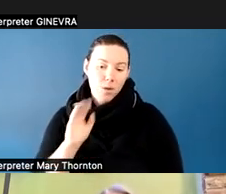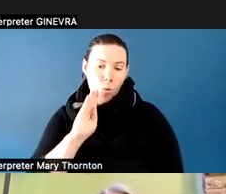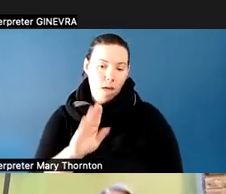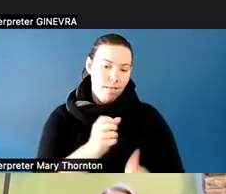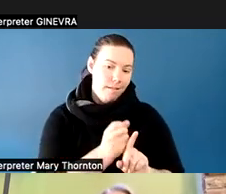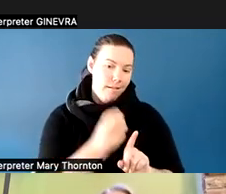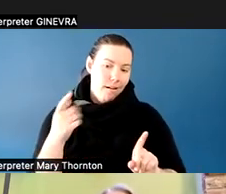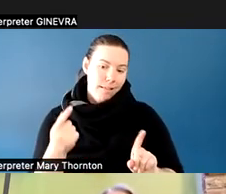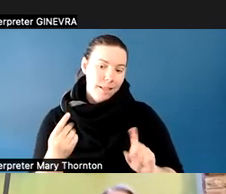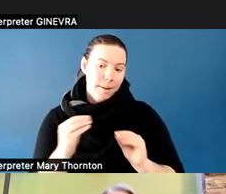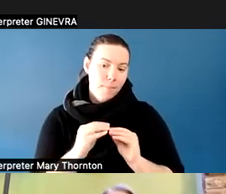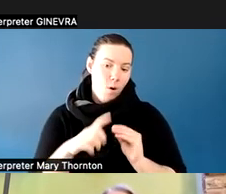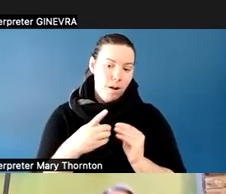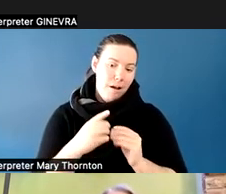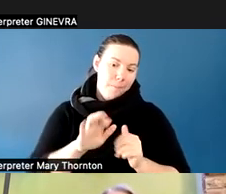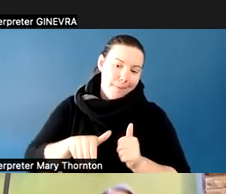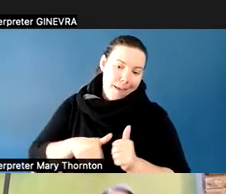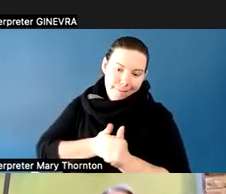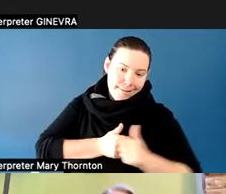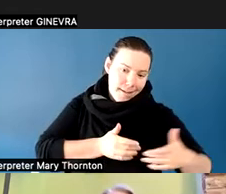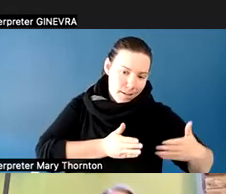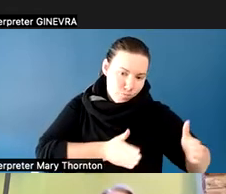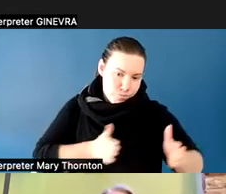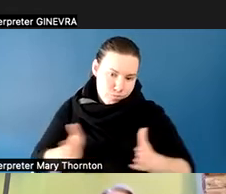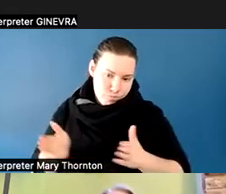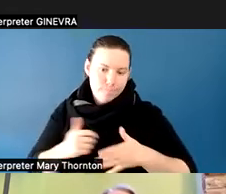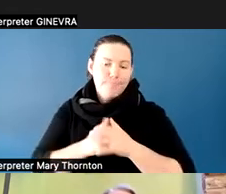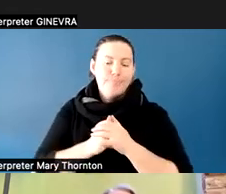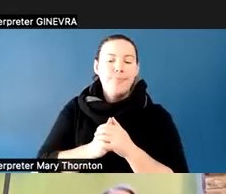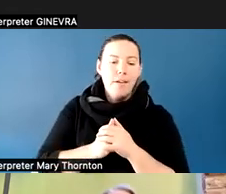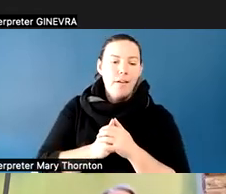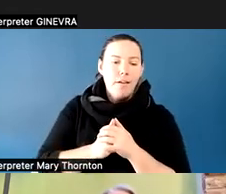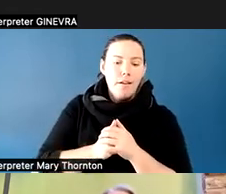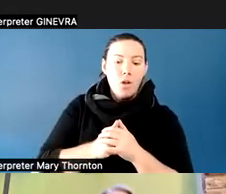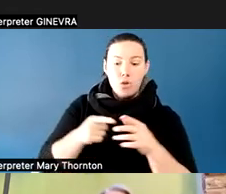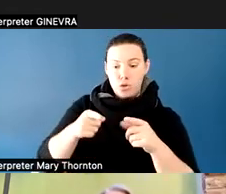Next slide, Tami. During a session, we make sure that we